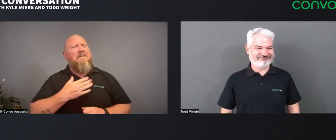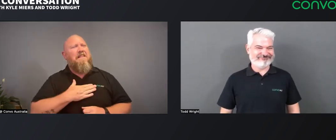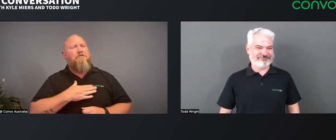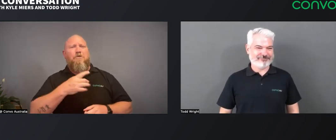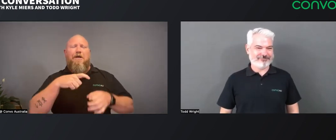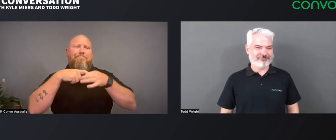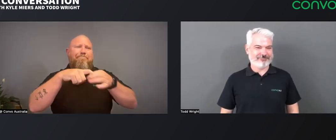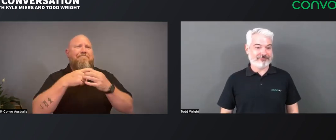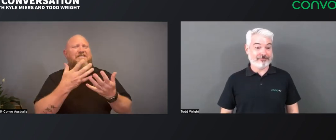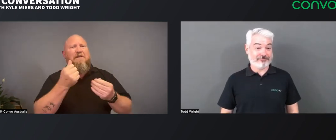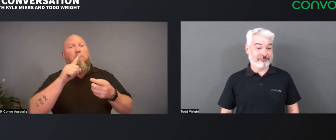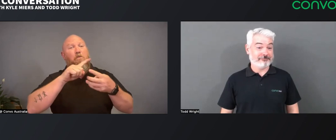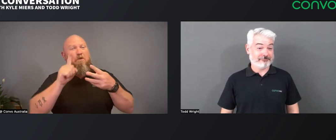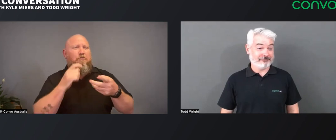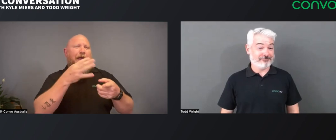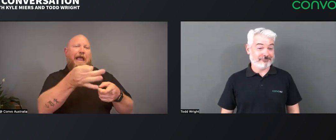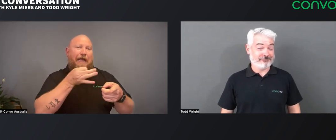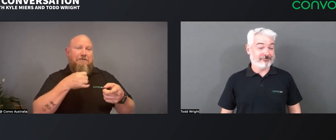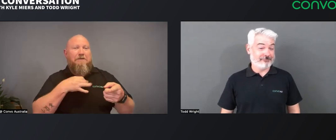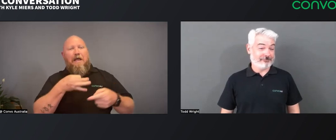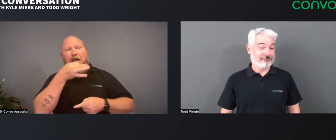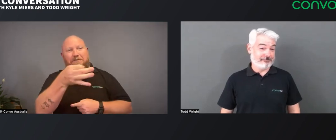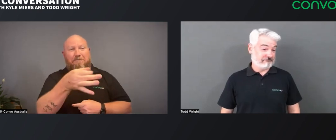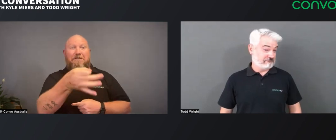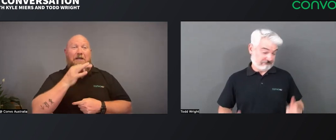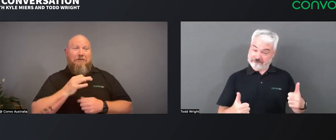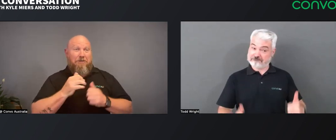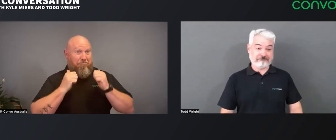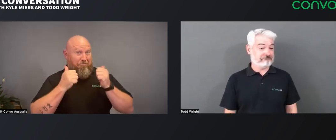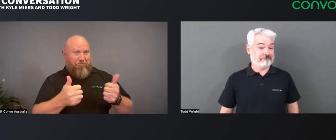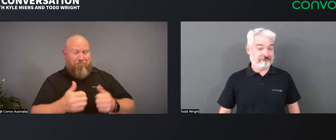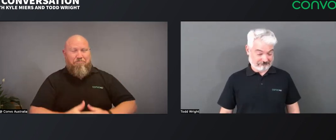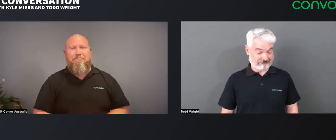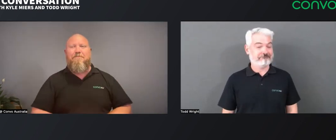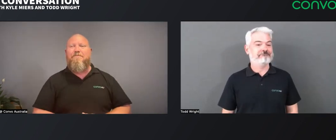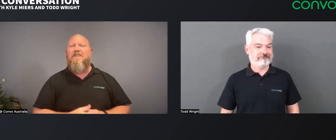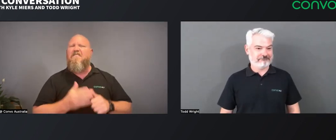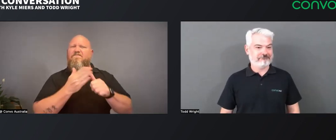I thought I would start with some questions and you can ask me some questions too, along the way. What do you think?